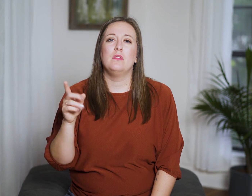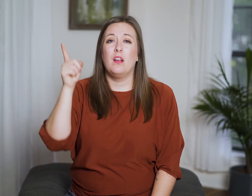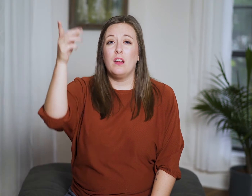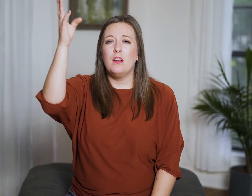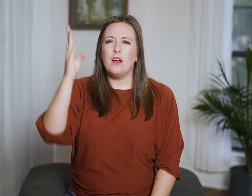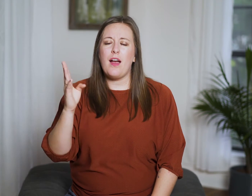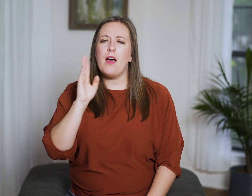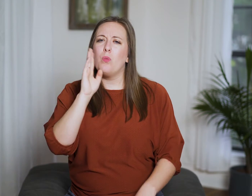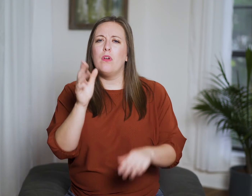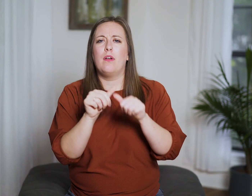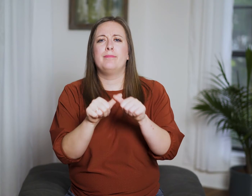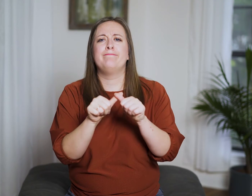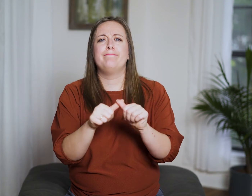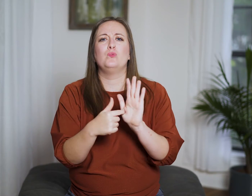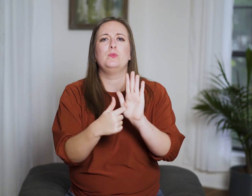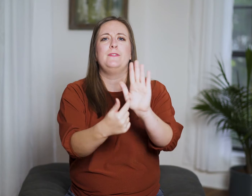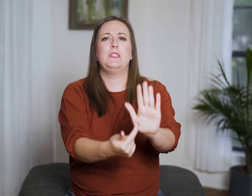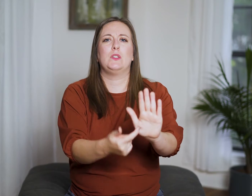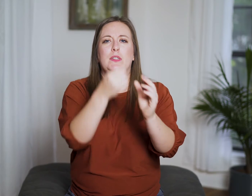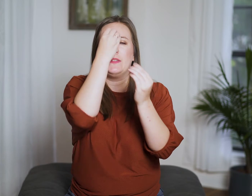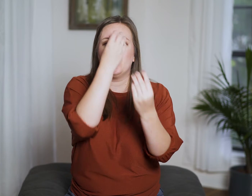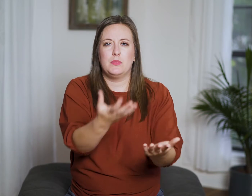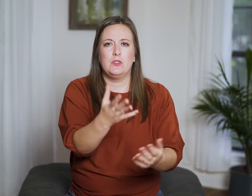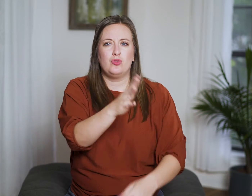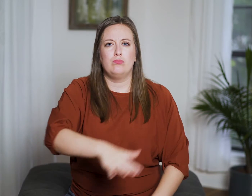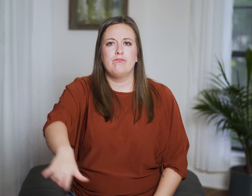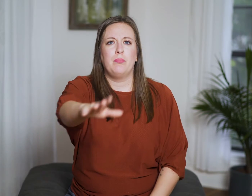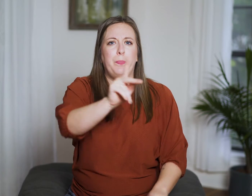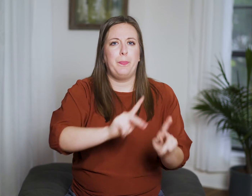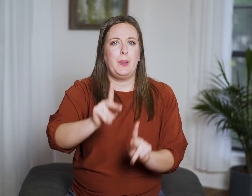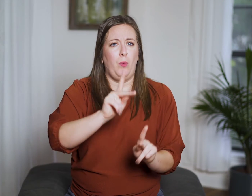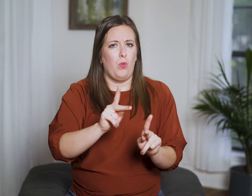God will continue to reveal information to His people about this